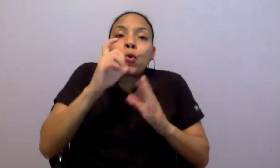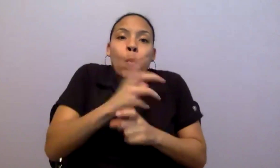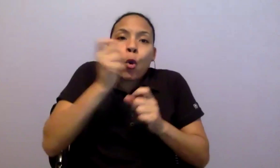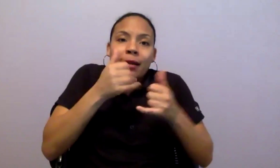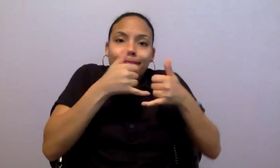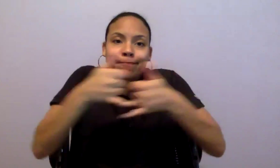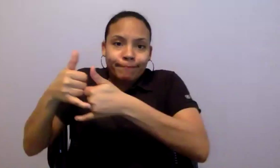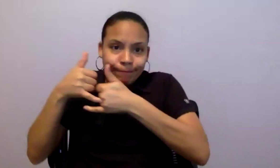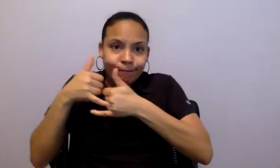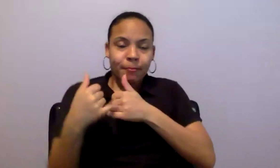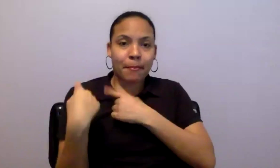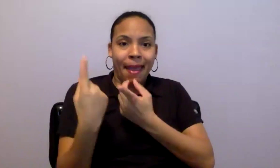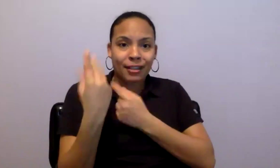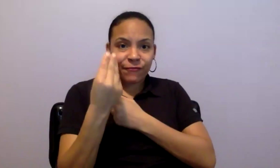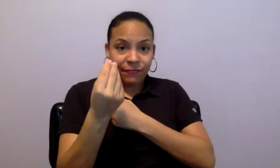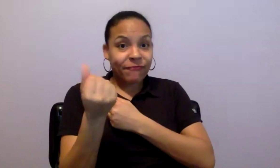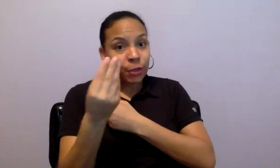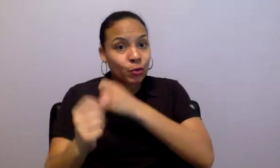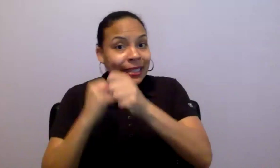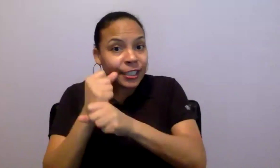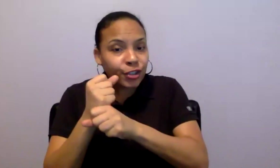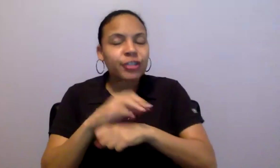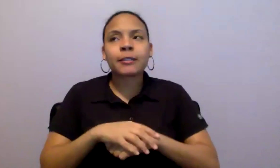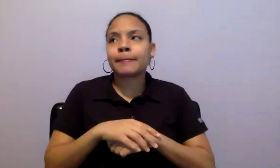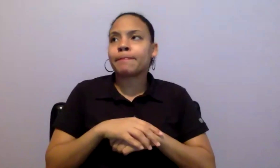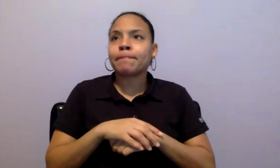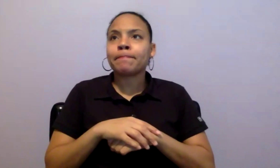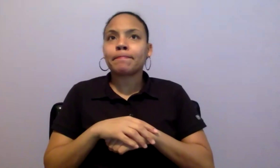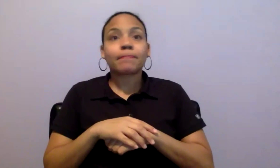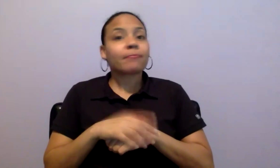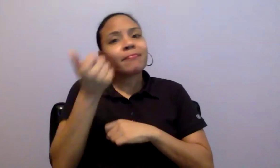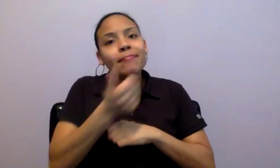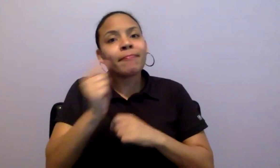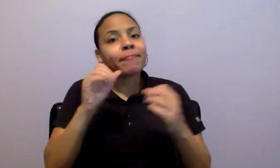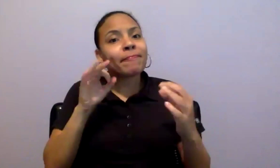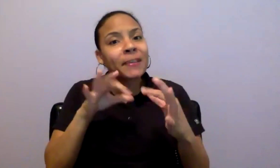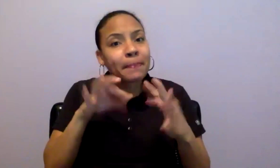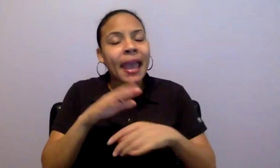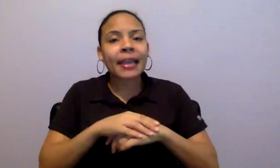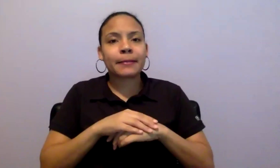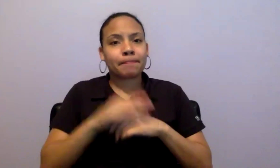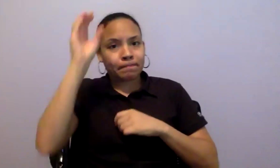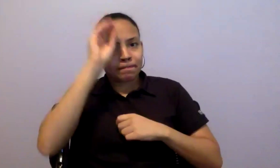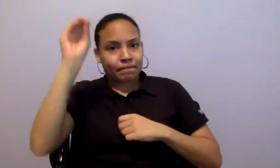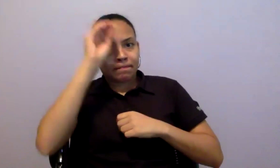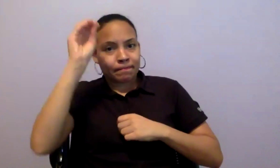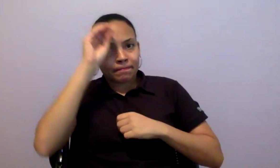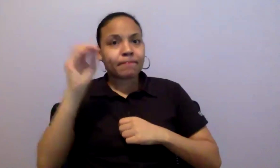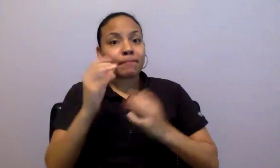resource. If you have feelings or feedback that you would like to convey to NEFA leadership about